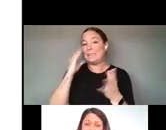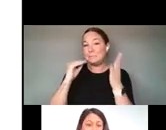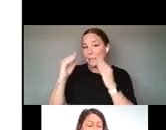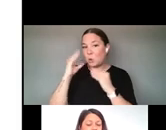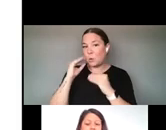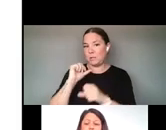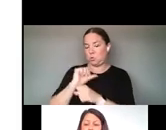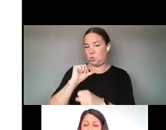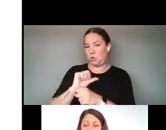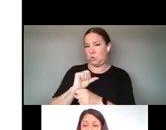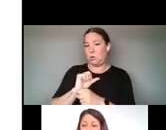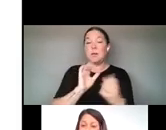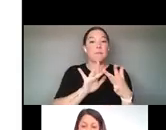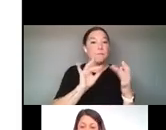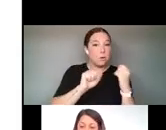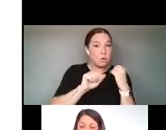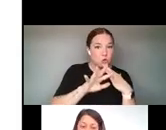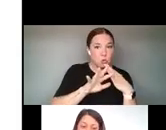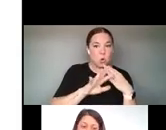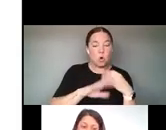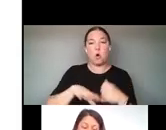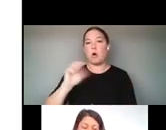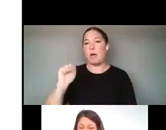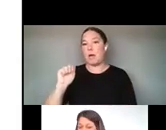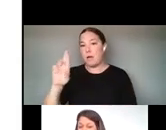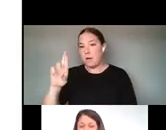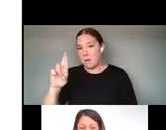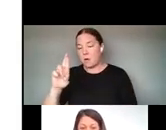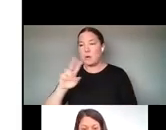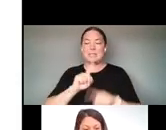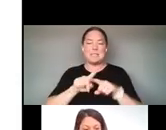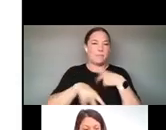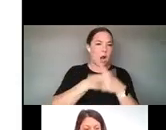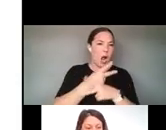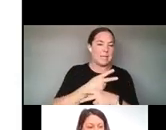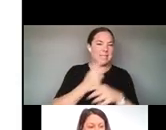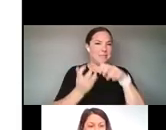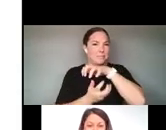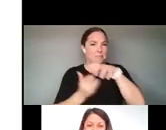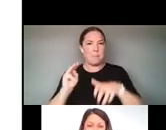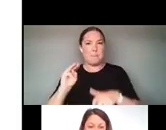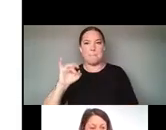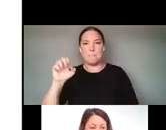VIRTUAL, AUGMENTED, AND ANY OTHER FORMS OF MIXED REALITIES OR INTERNET-BASED ARTS. SO FOR ANY OF